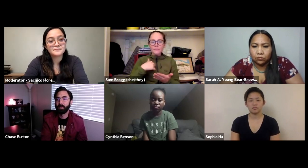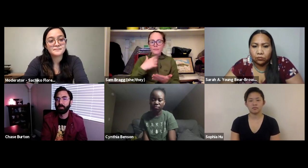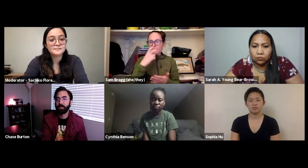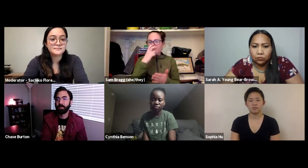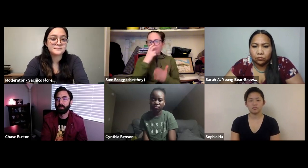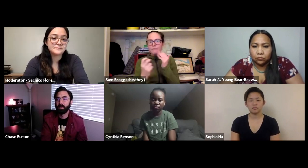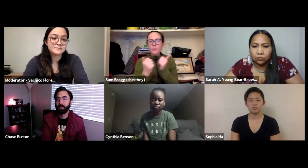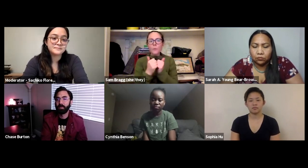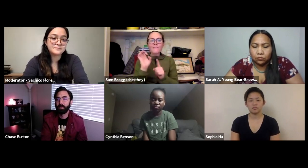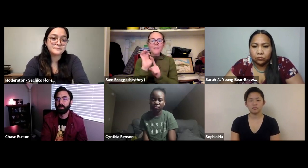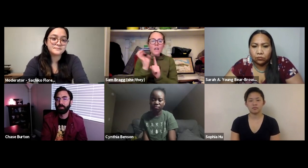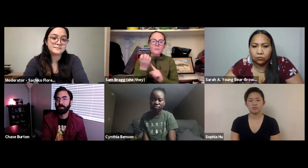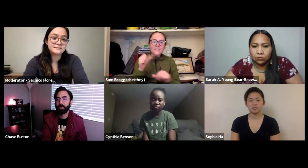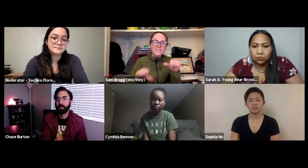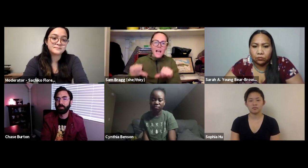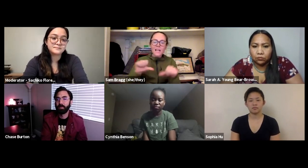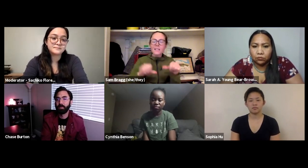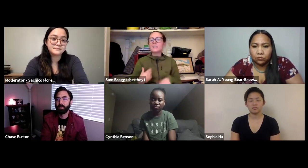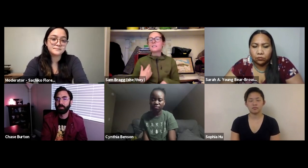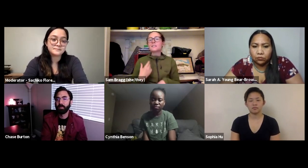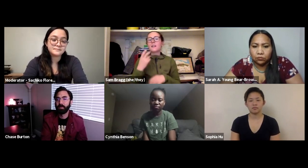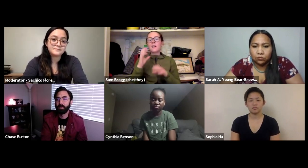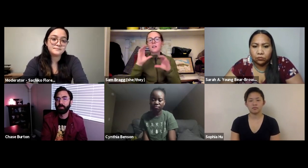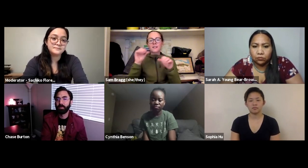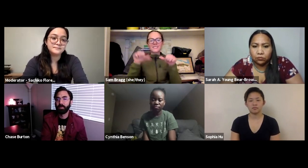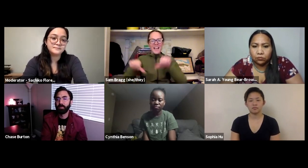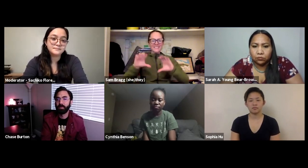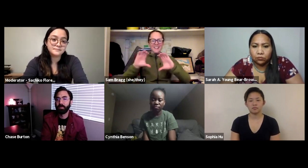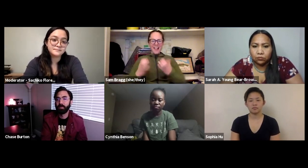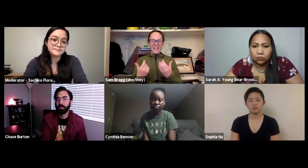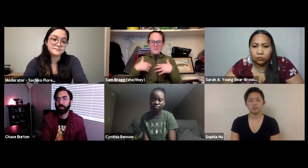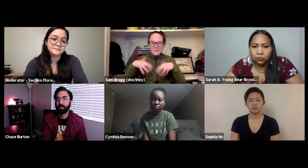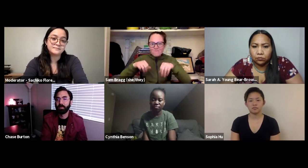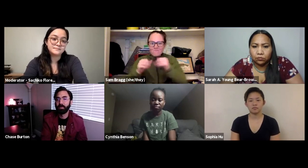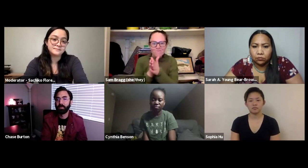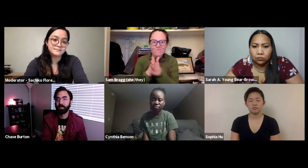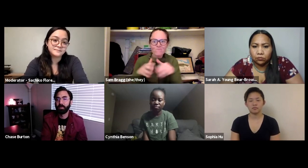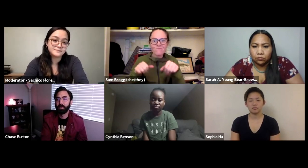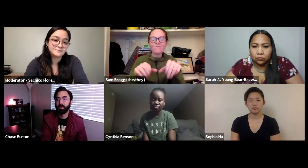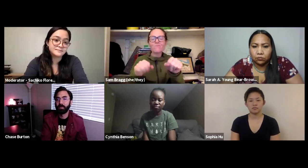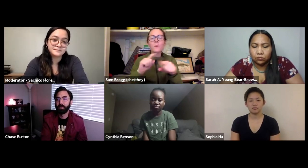I started though to be really involved with environmental science and the science classes